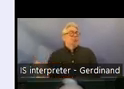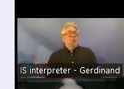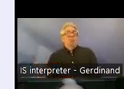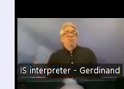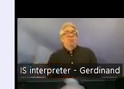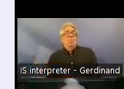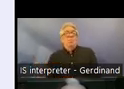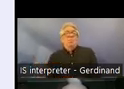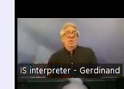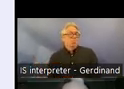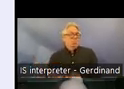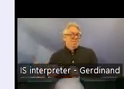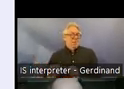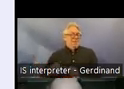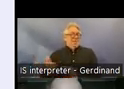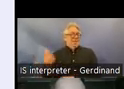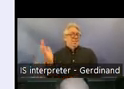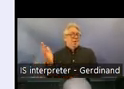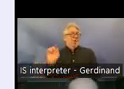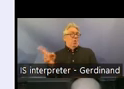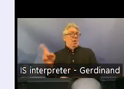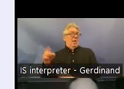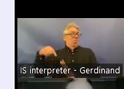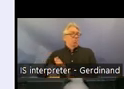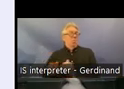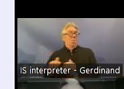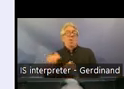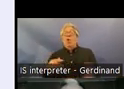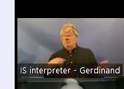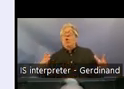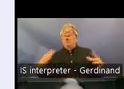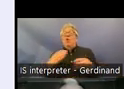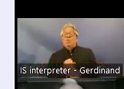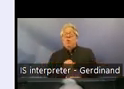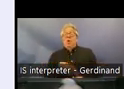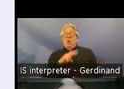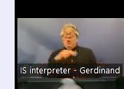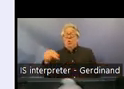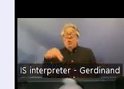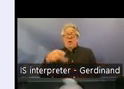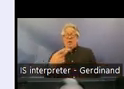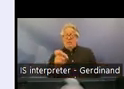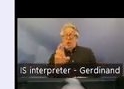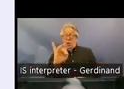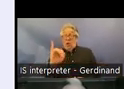me um so briefly about the Norwegian nhri we are a public body that uh gives